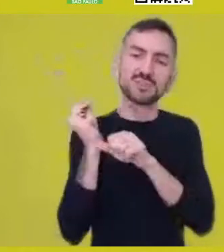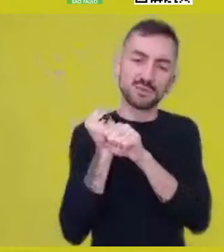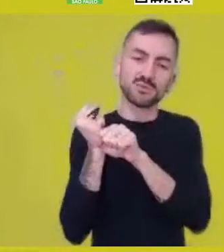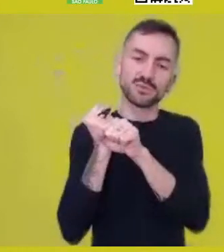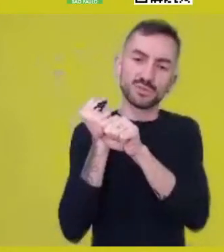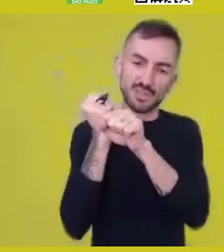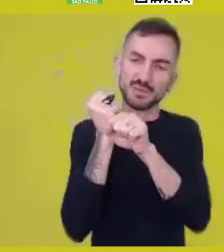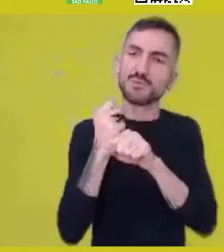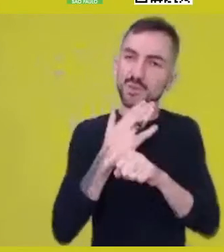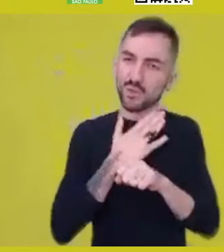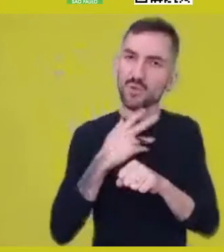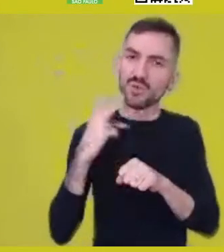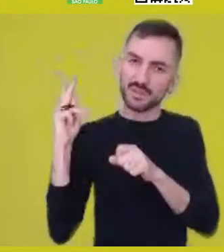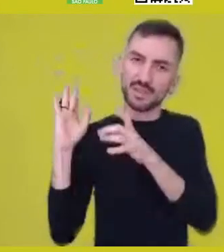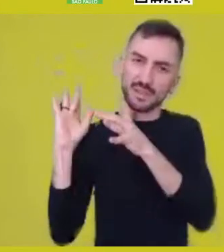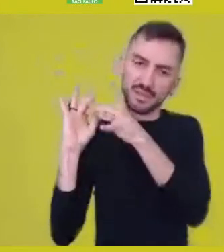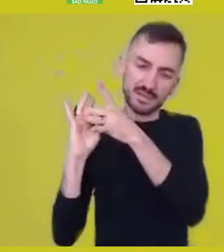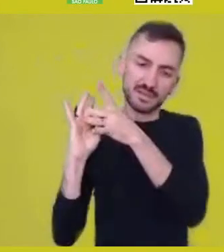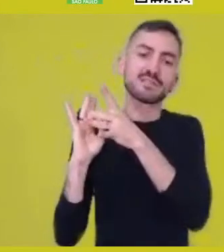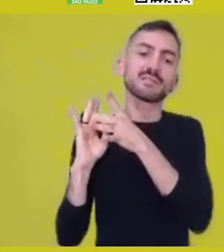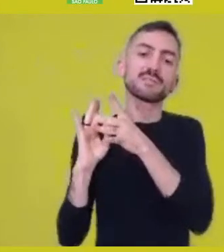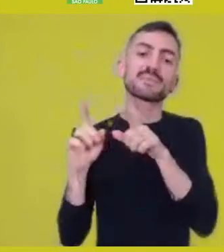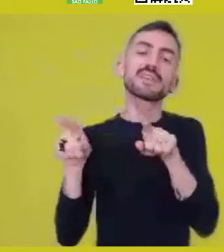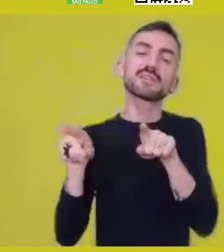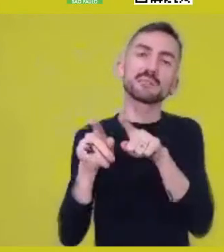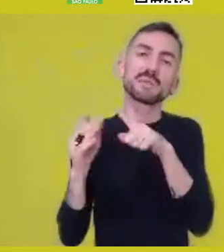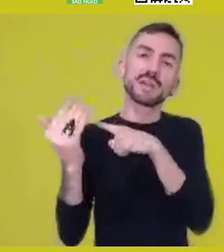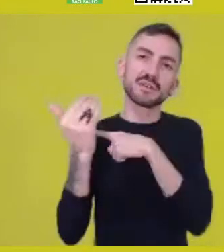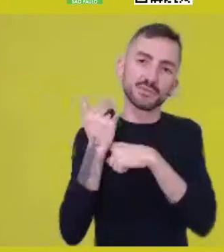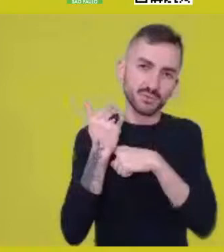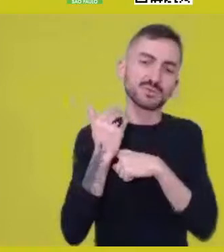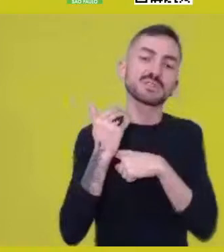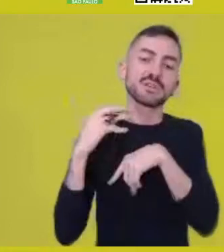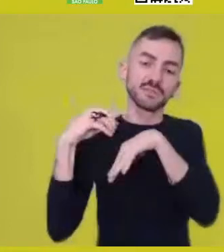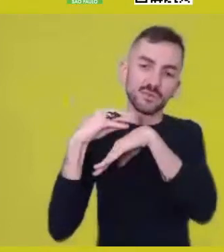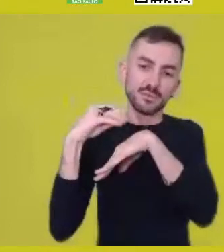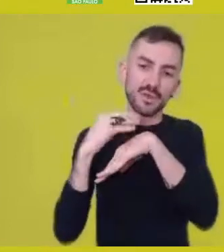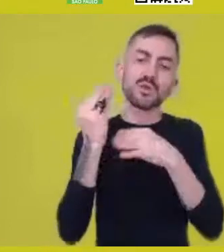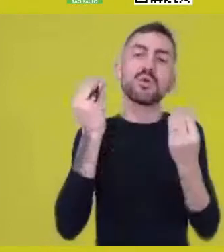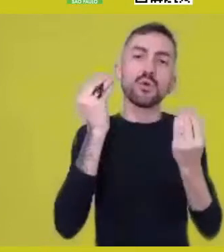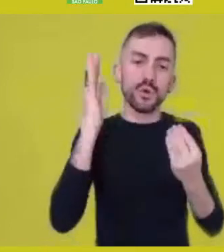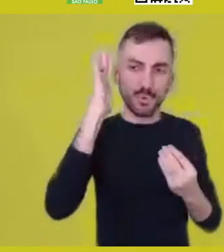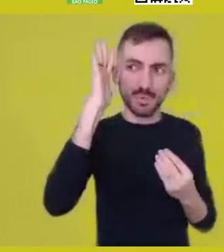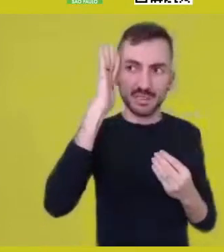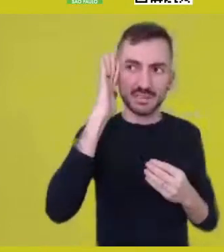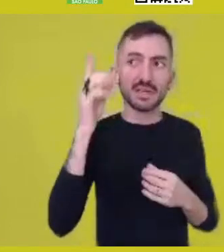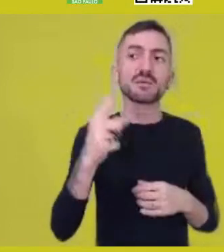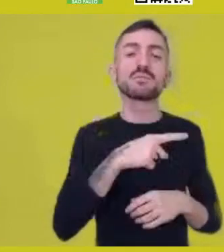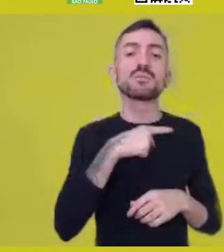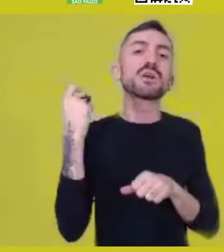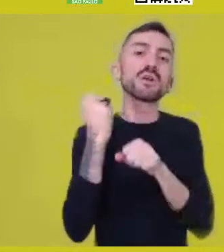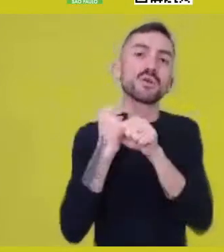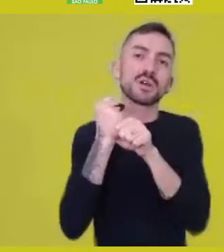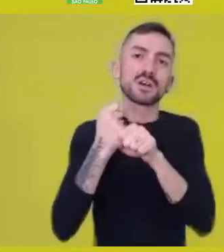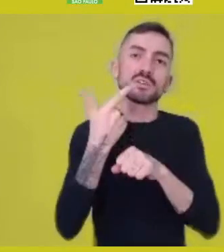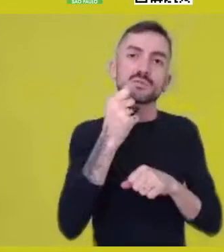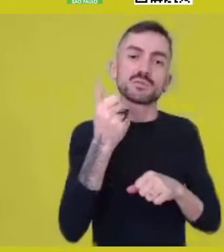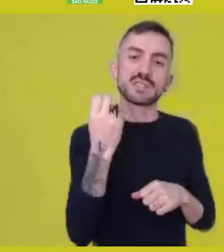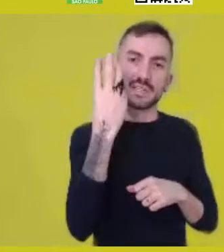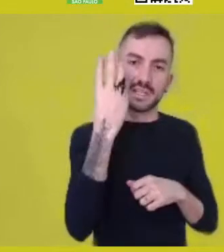who still informs me about thinking, who died in 2013, Bunseki Fu-Kiau...